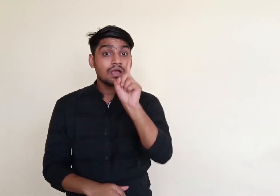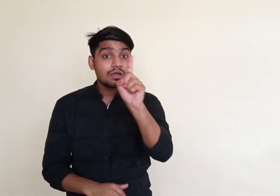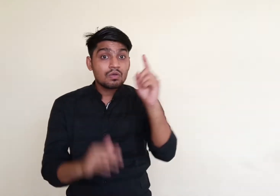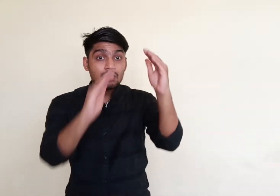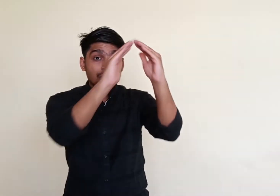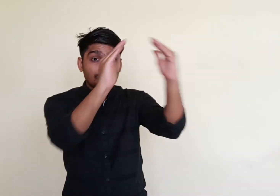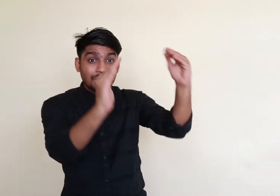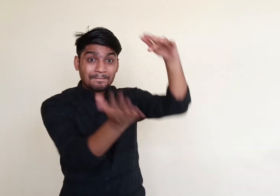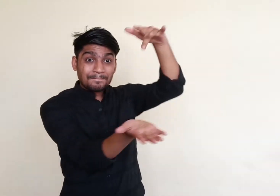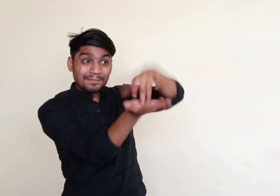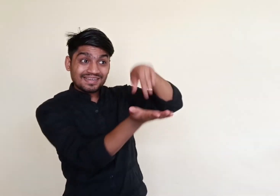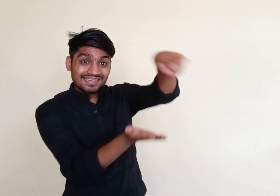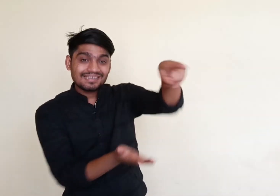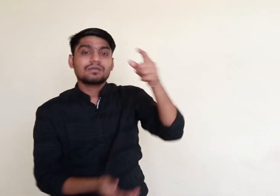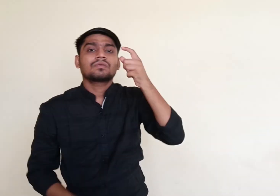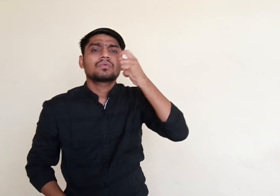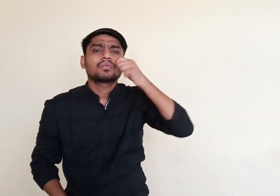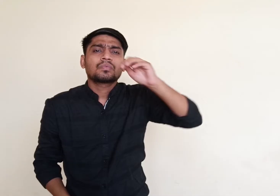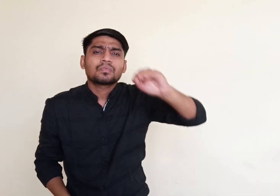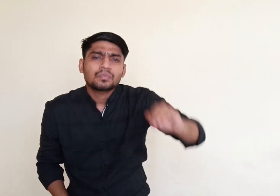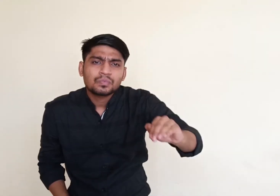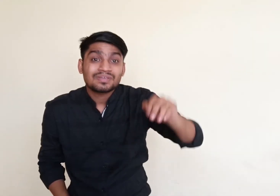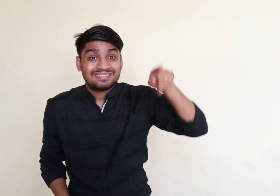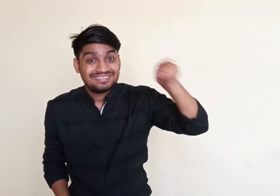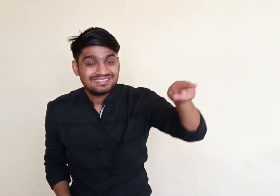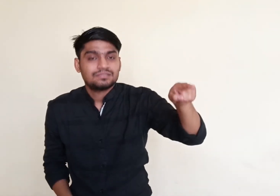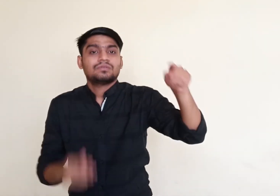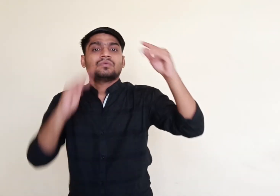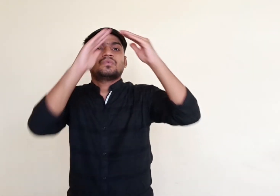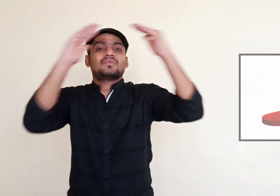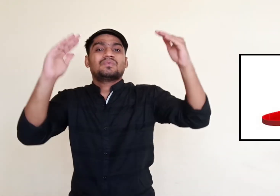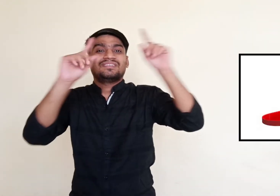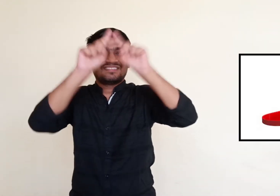There lived a child who checked the mailbox near his house.